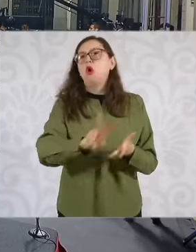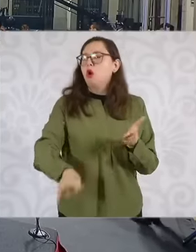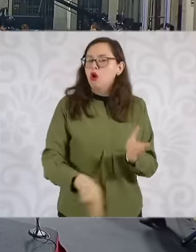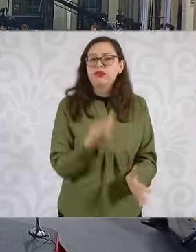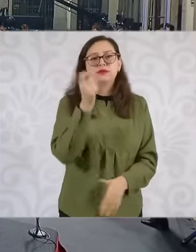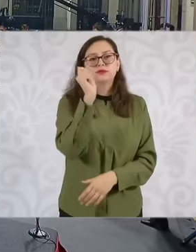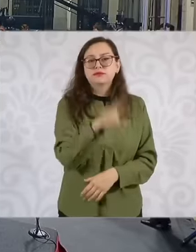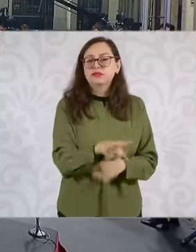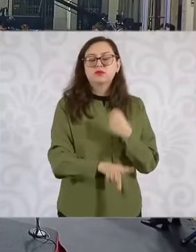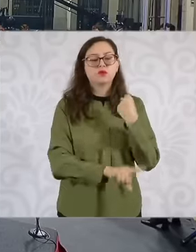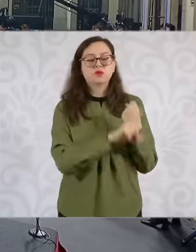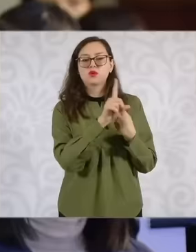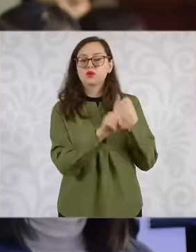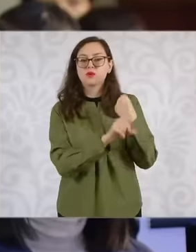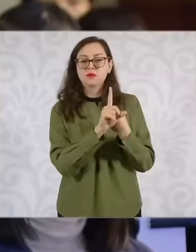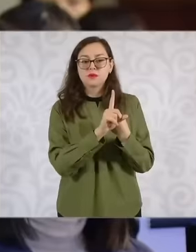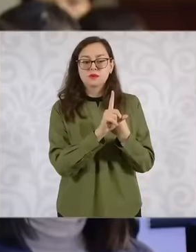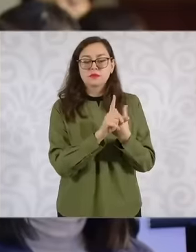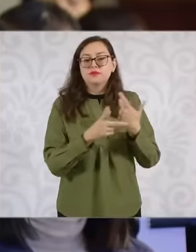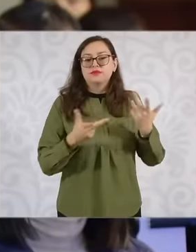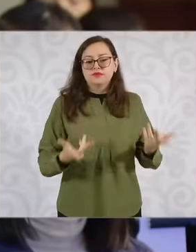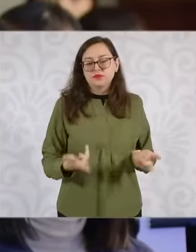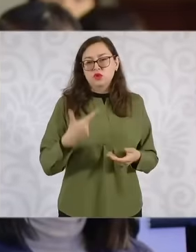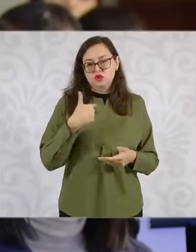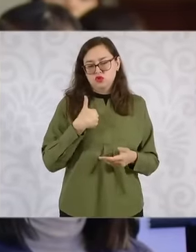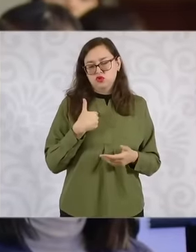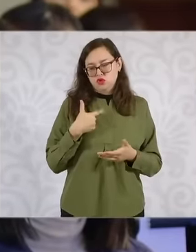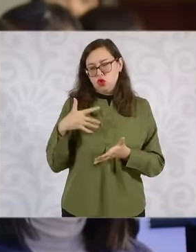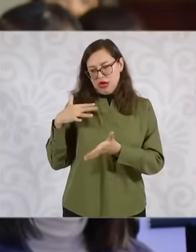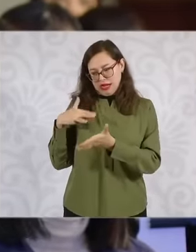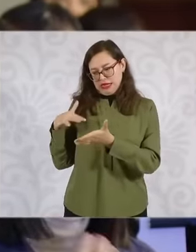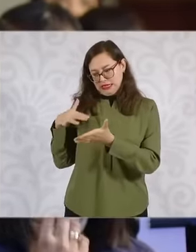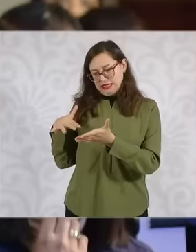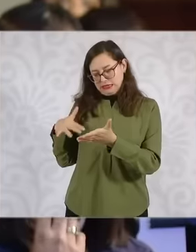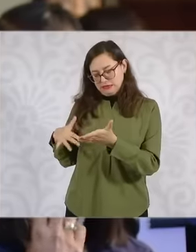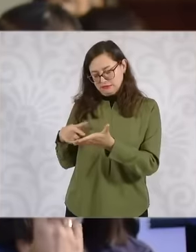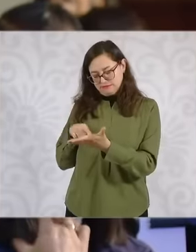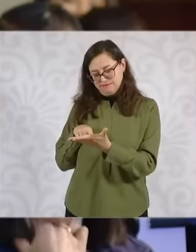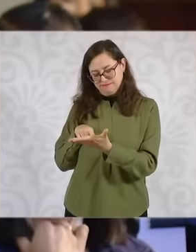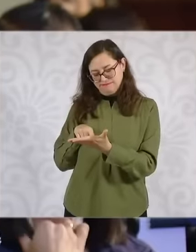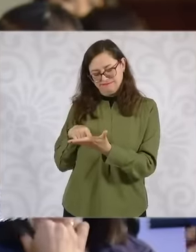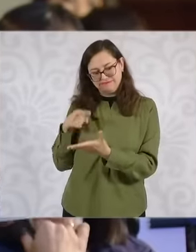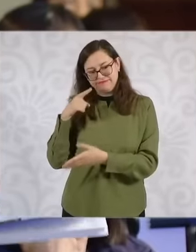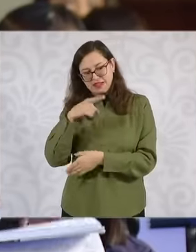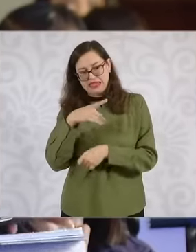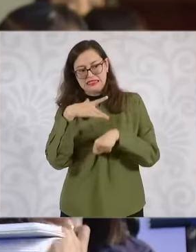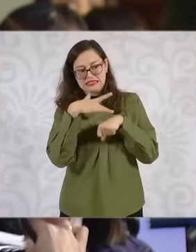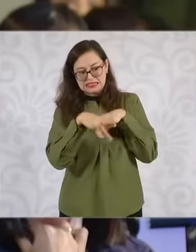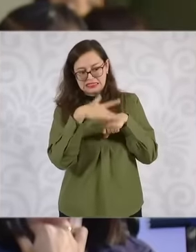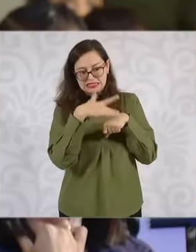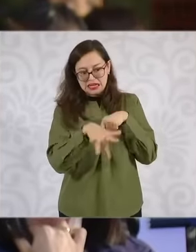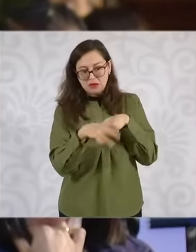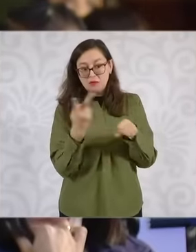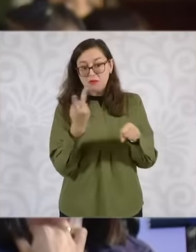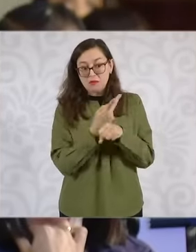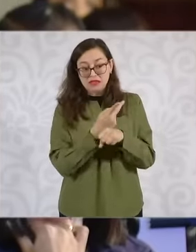I had read some experts on the subject of Chalco, for example, and that the colonies that have now been flooded